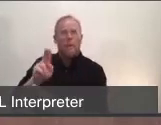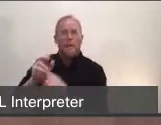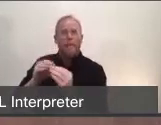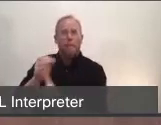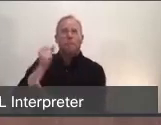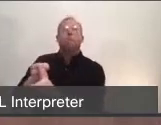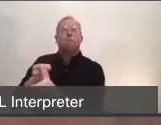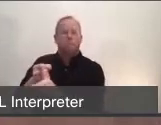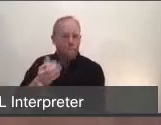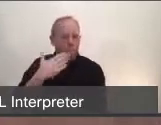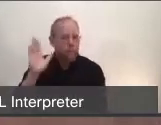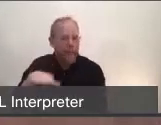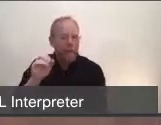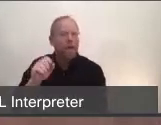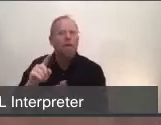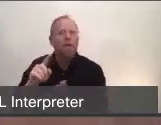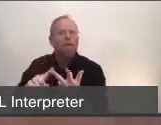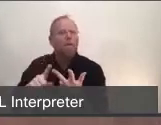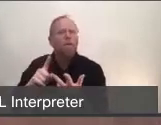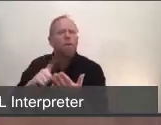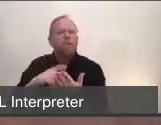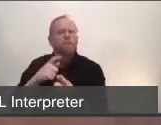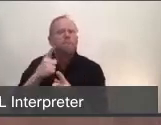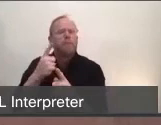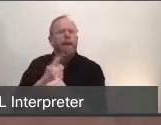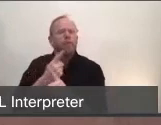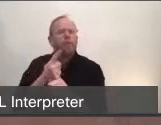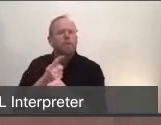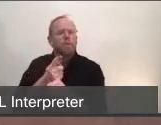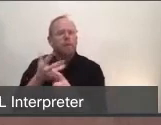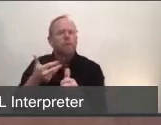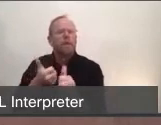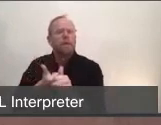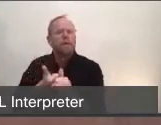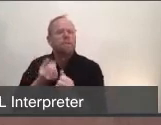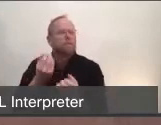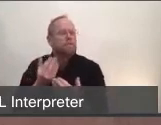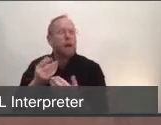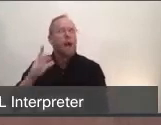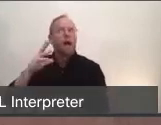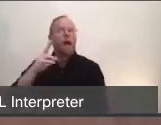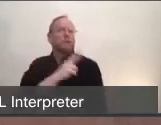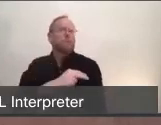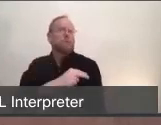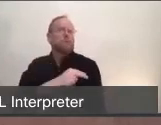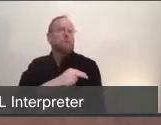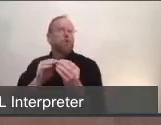that really provides an accurate up-to-date look at what our hospitals are experiencing right now.